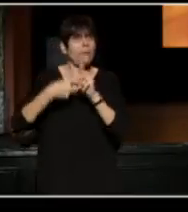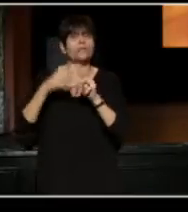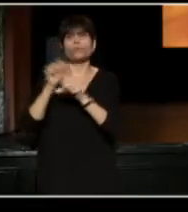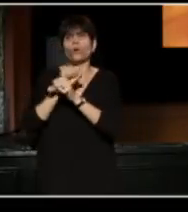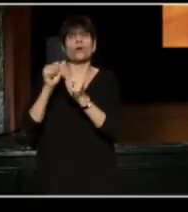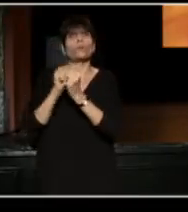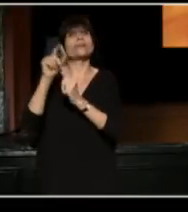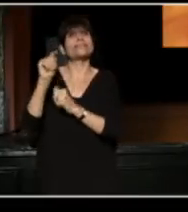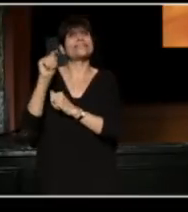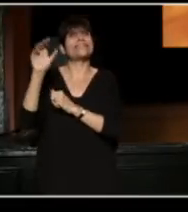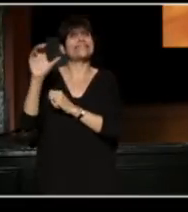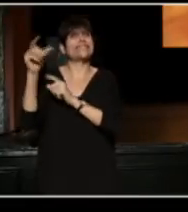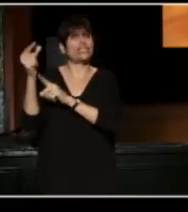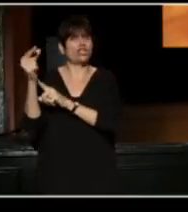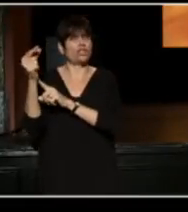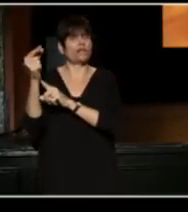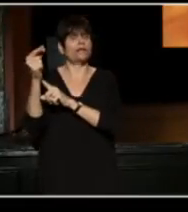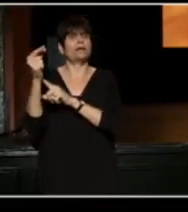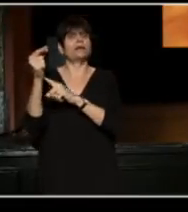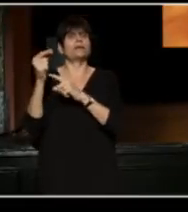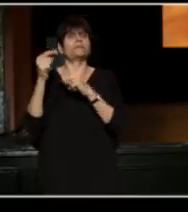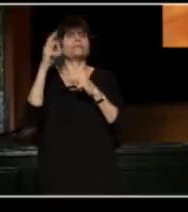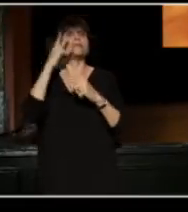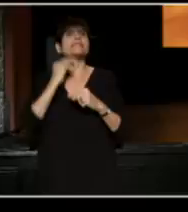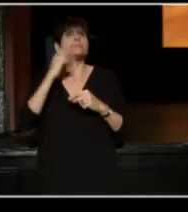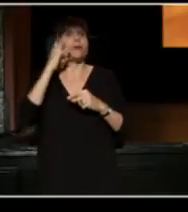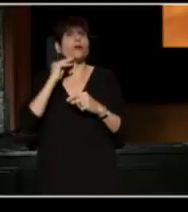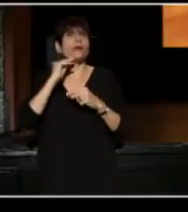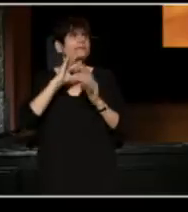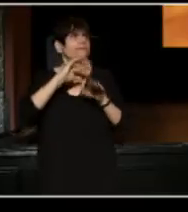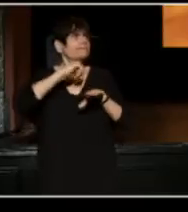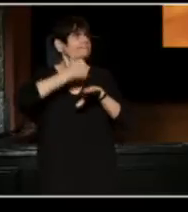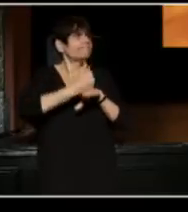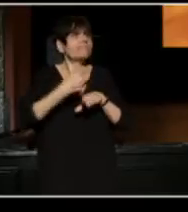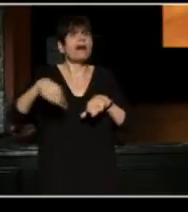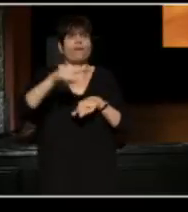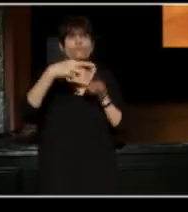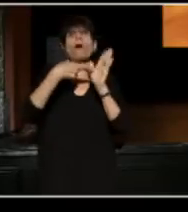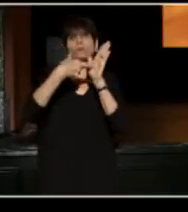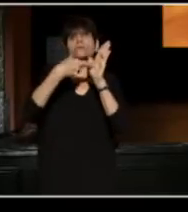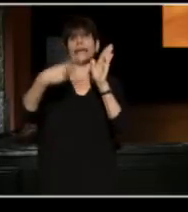to create a representative experience, both of our city and our theater community